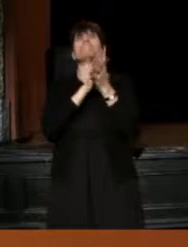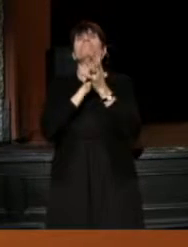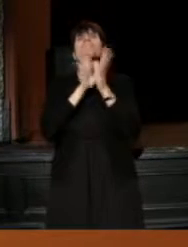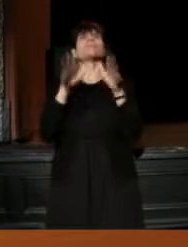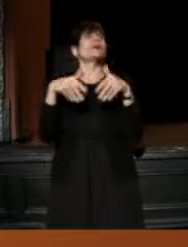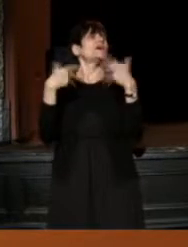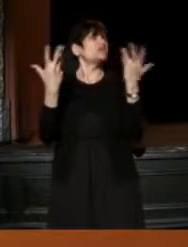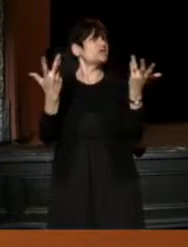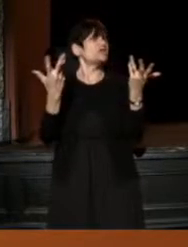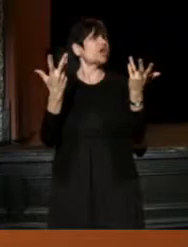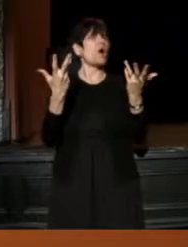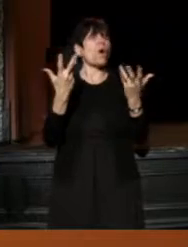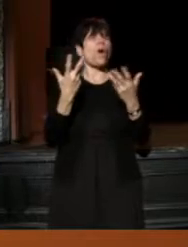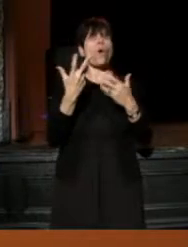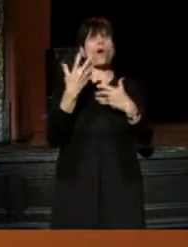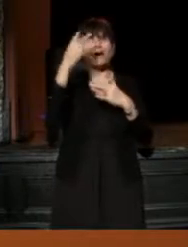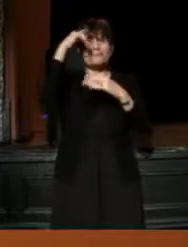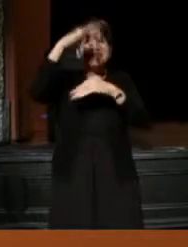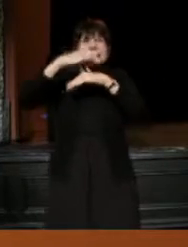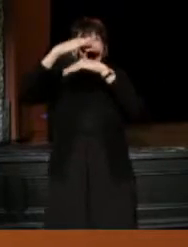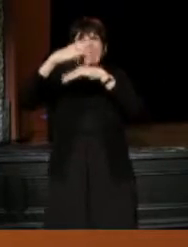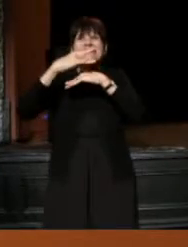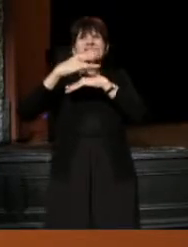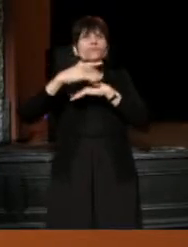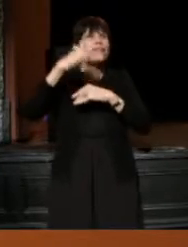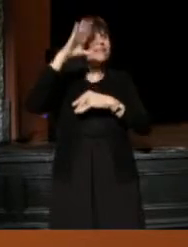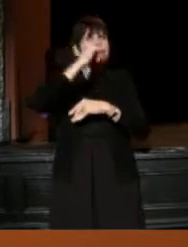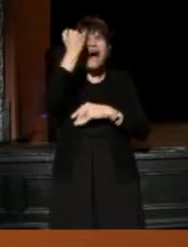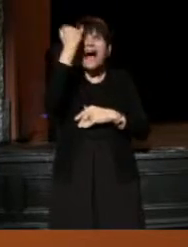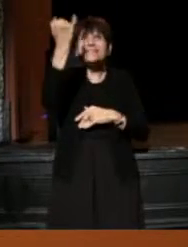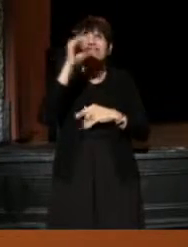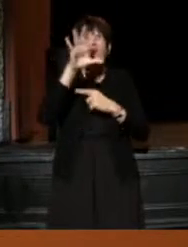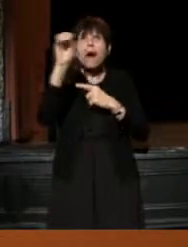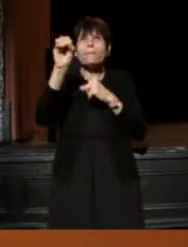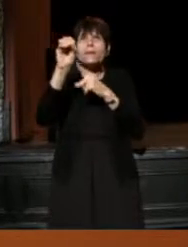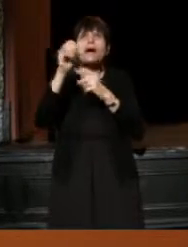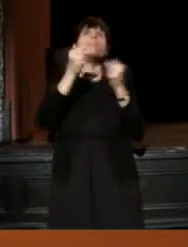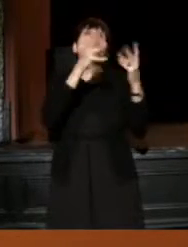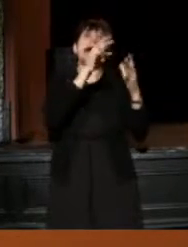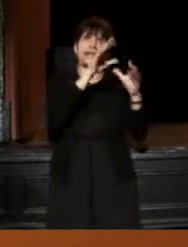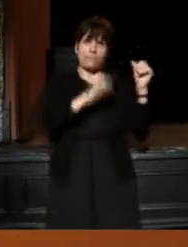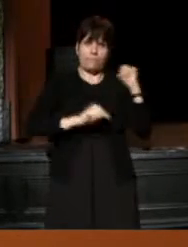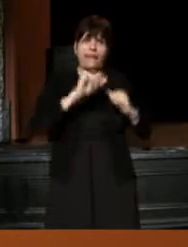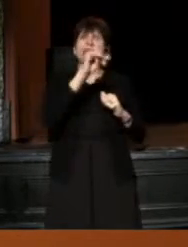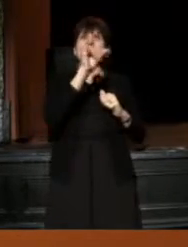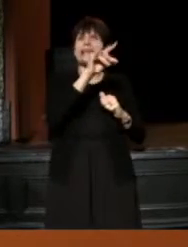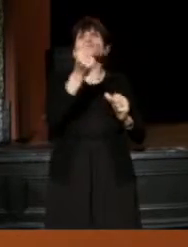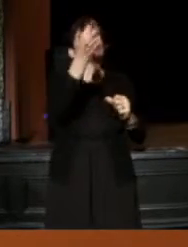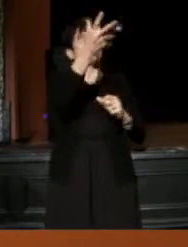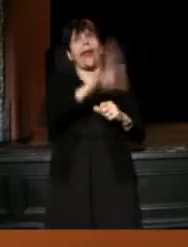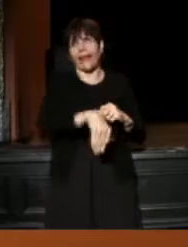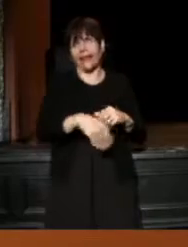So, it got in my blood earlier. I'm obsessed with this idea of company. We do a lot of plays at The Alley, probably way too many.